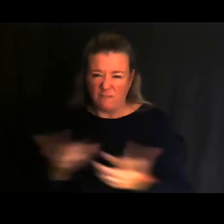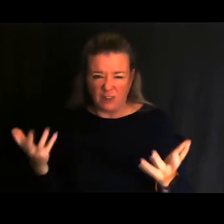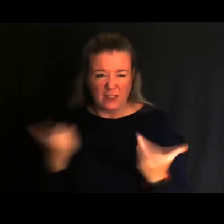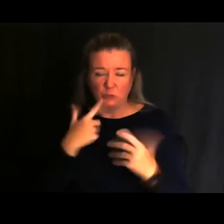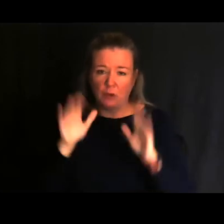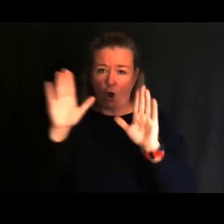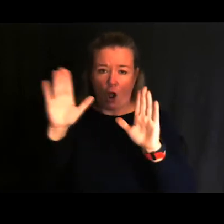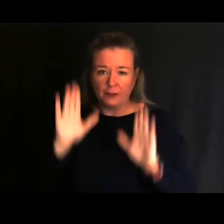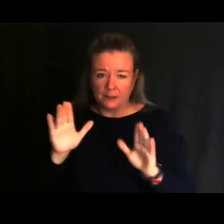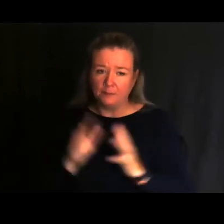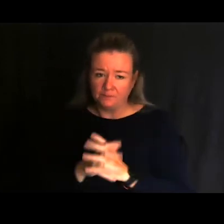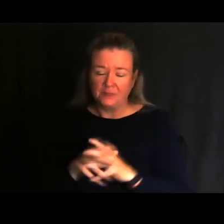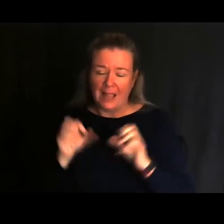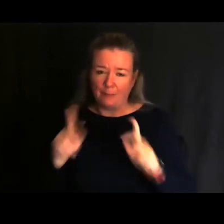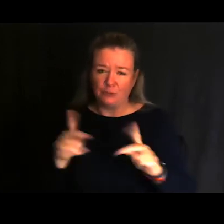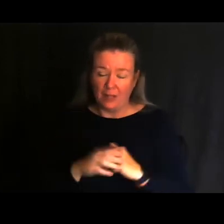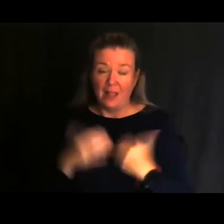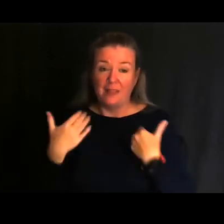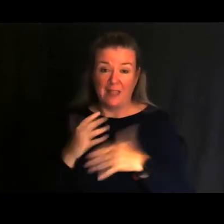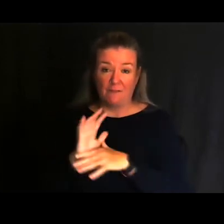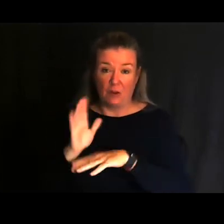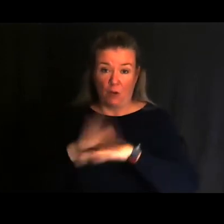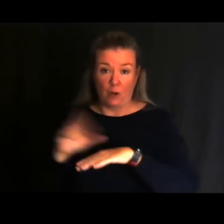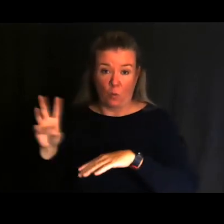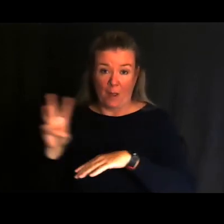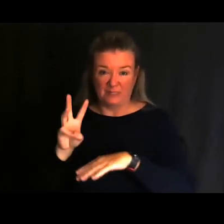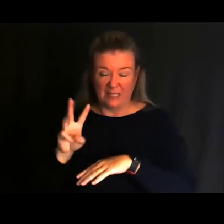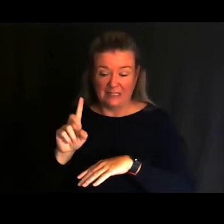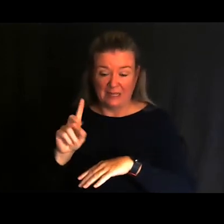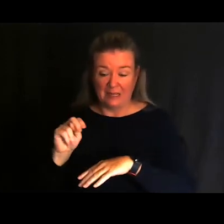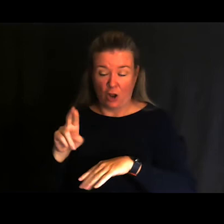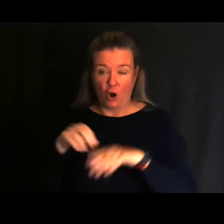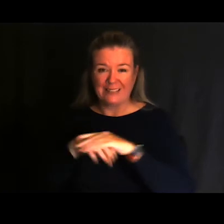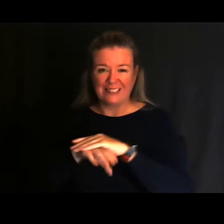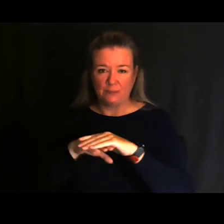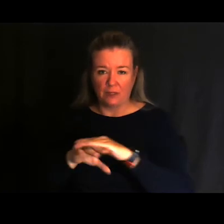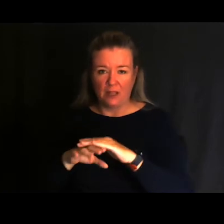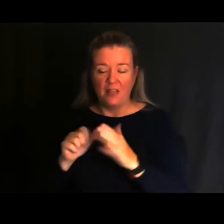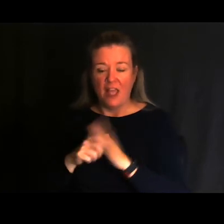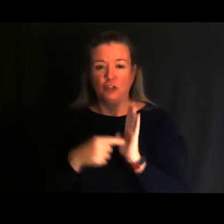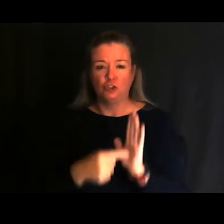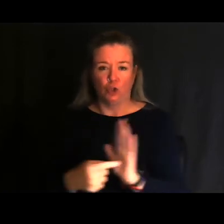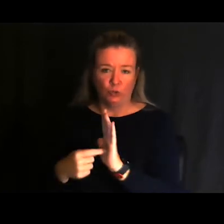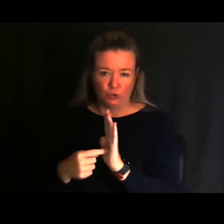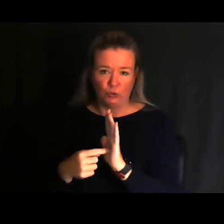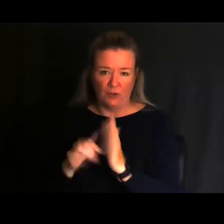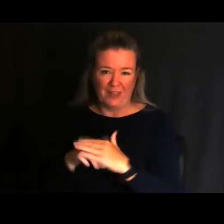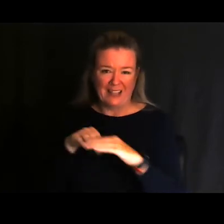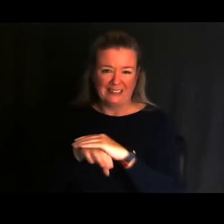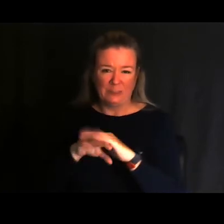There’s a video on our website, on the DNR accessibility website, that shows you the accessibility features of Ocqueoc Falls.